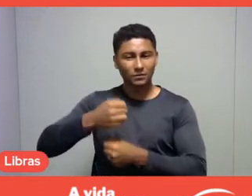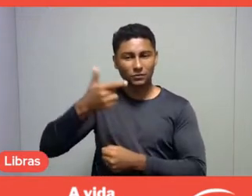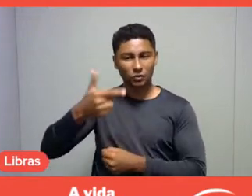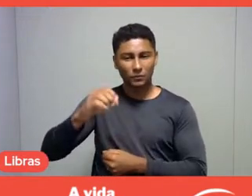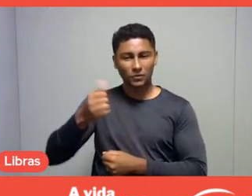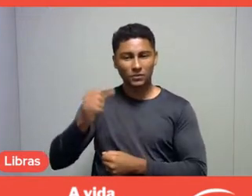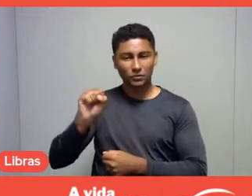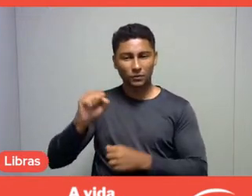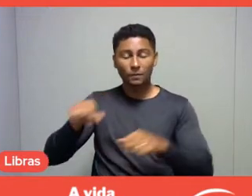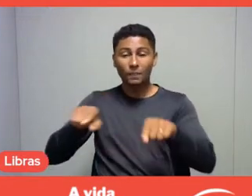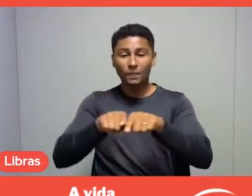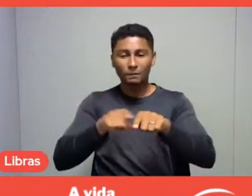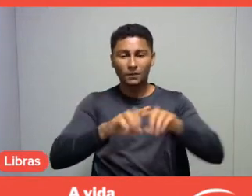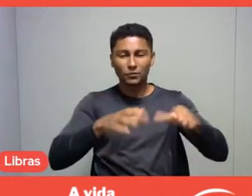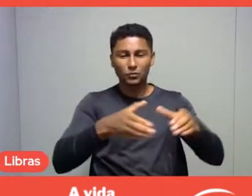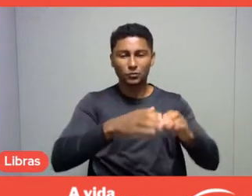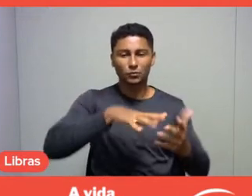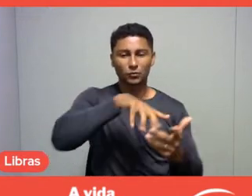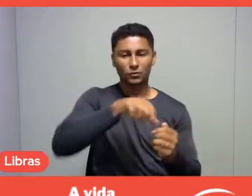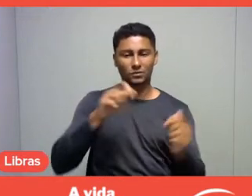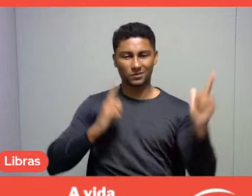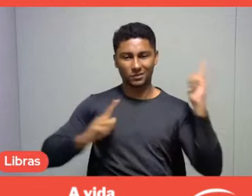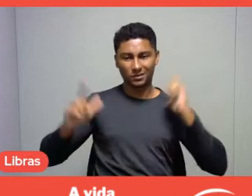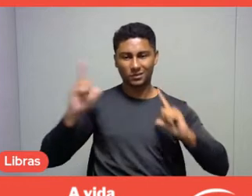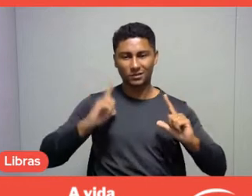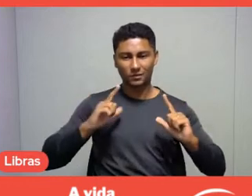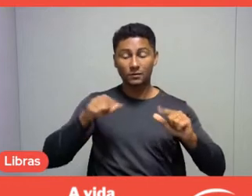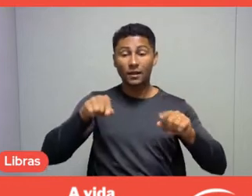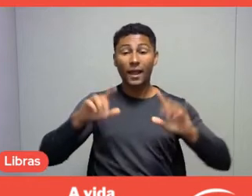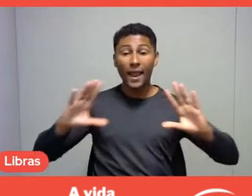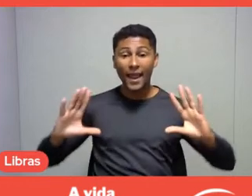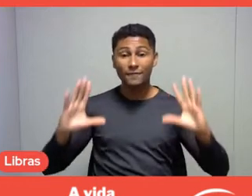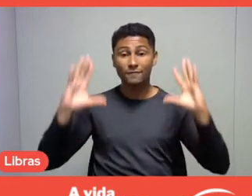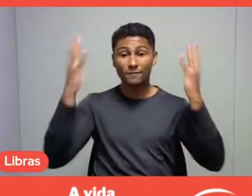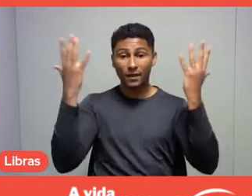This event was held in partnership with several research centers,